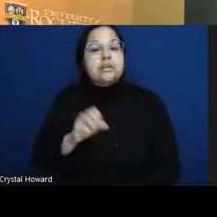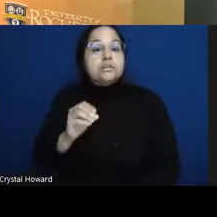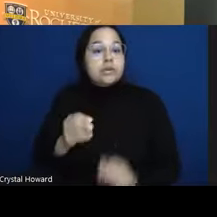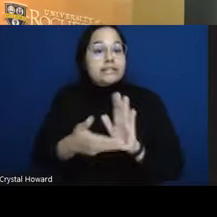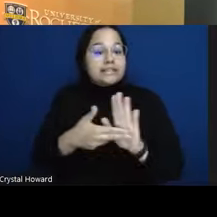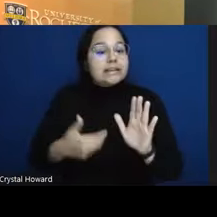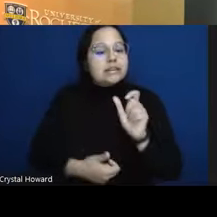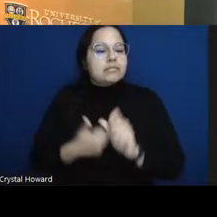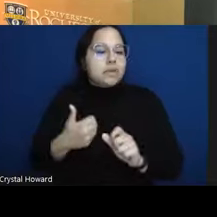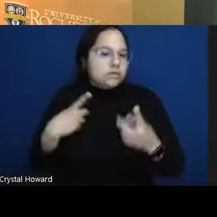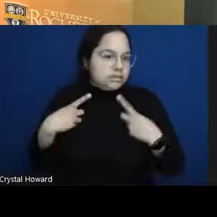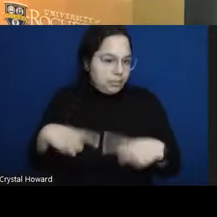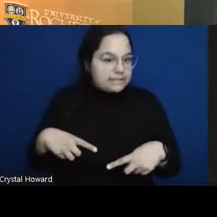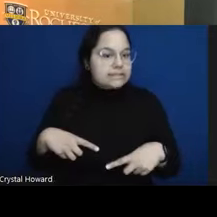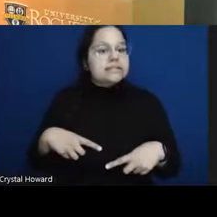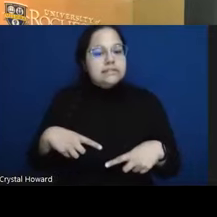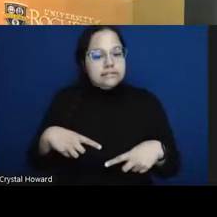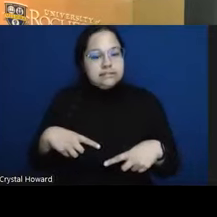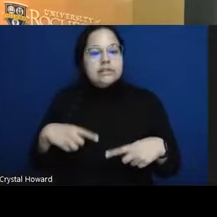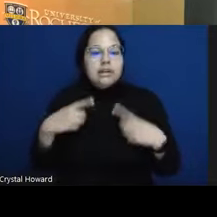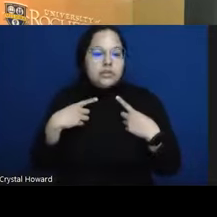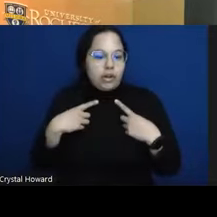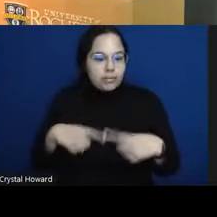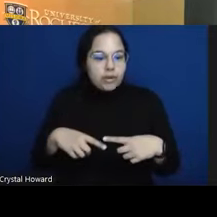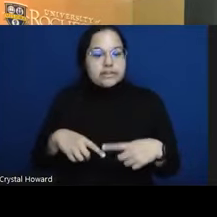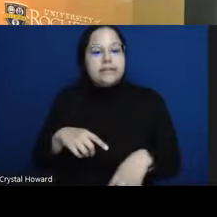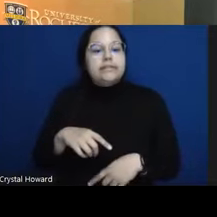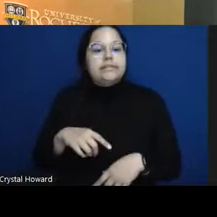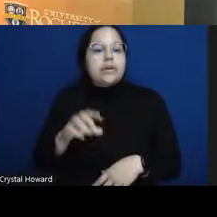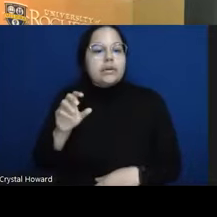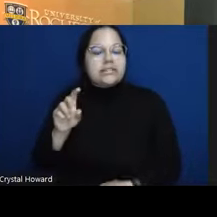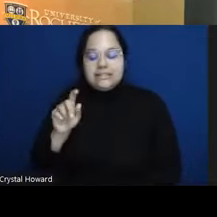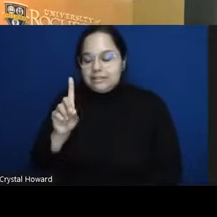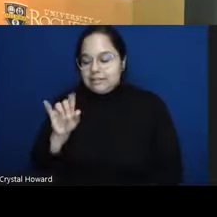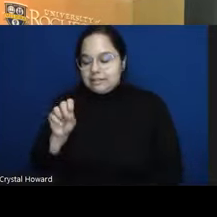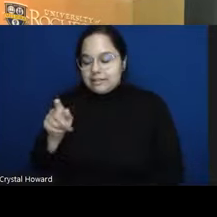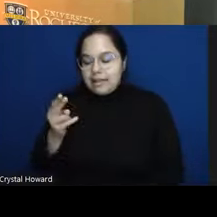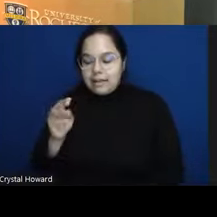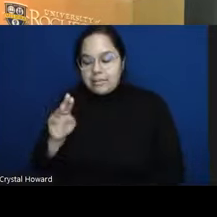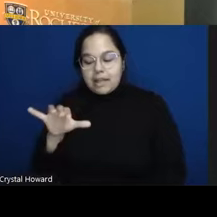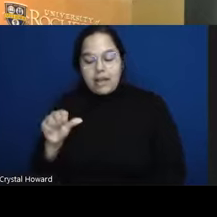dymia um although we did have some people with um anxiety disorder disorders and lifetime history